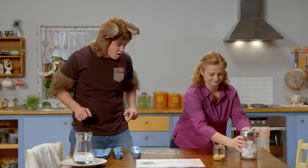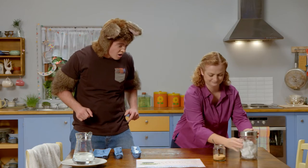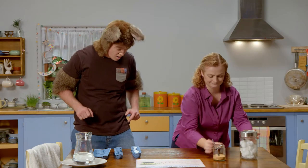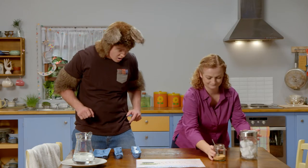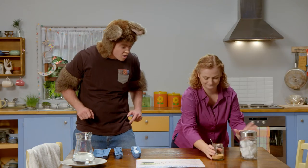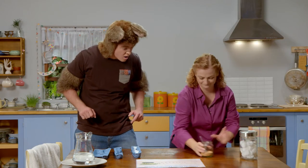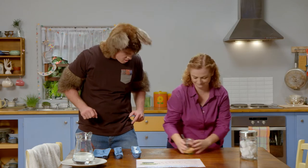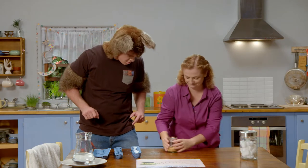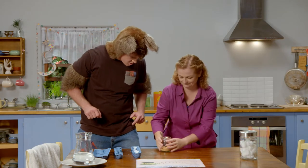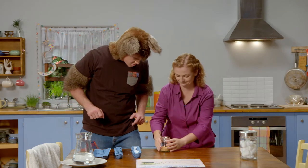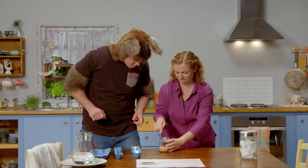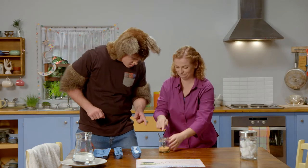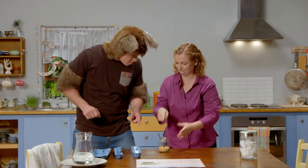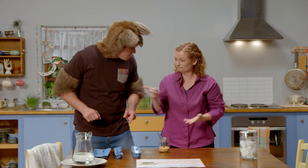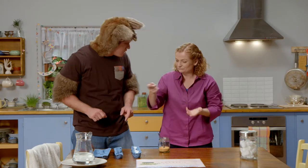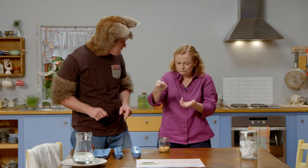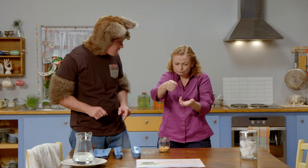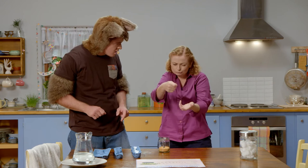Can you sprinkle them over the top please?